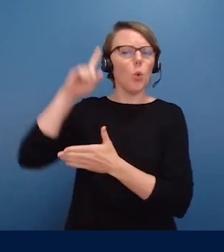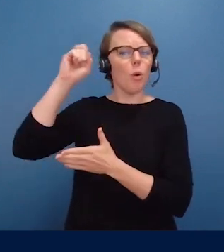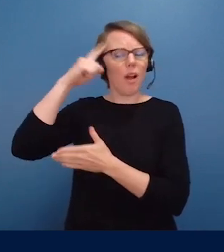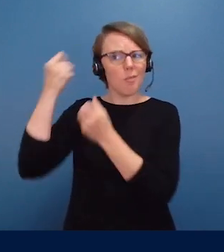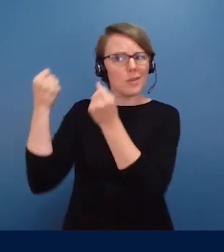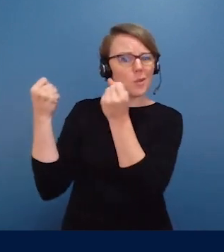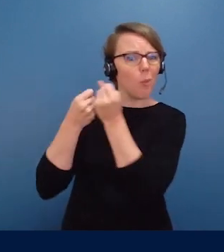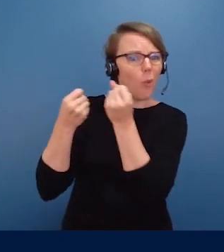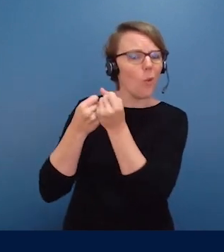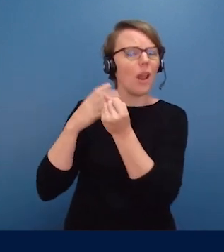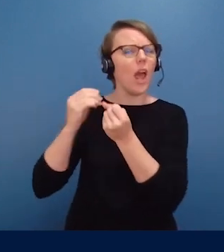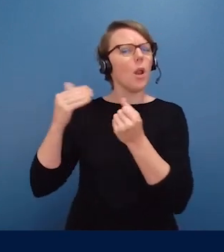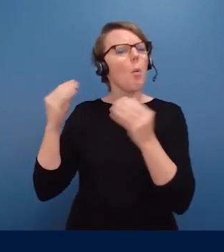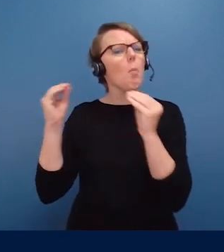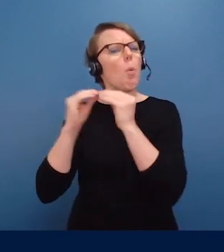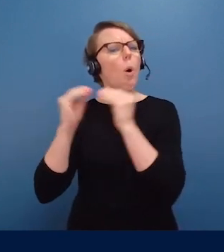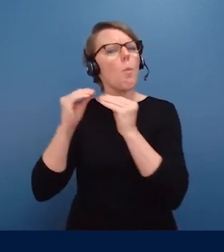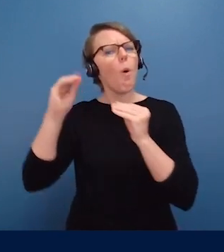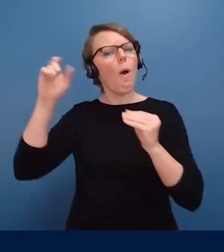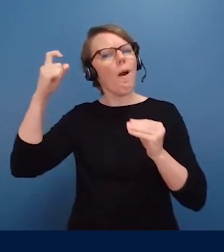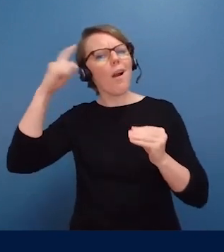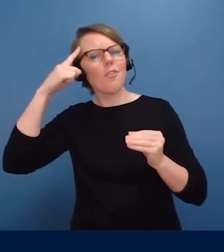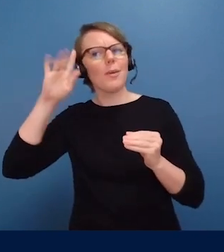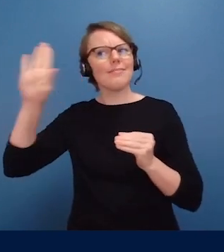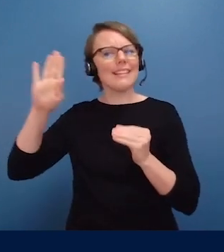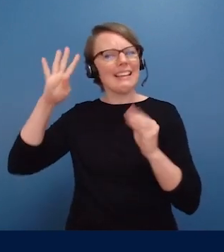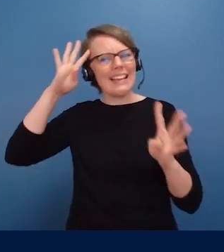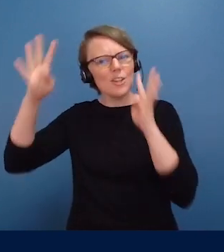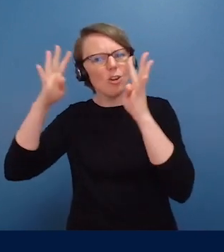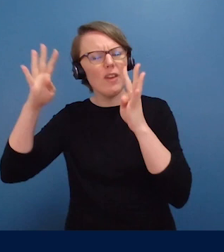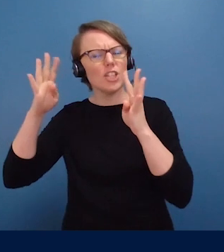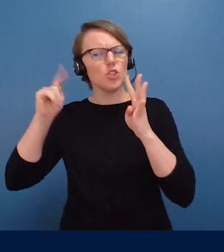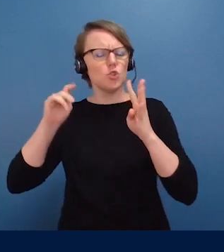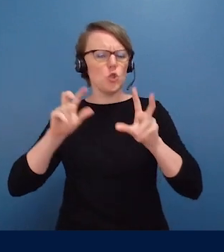and more governmental innovation to invest in individuals,